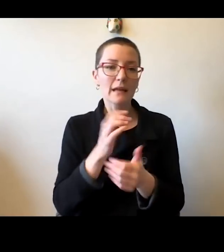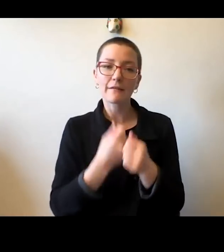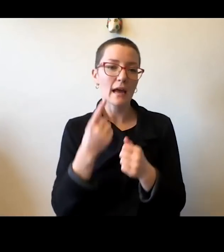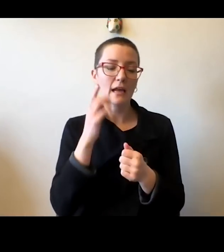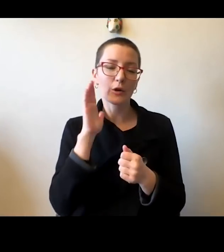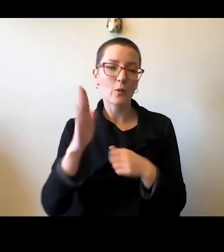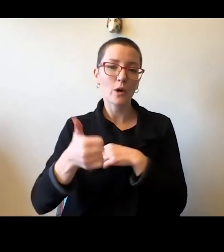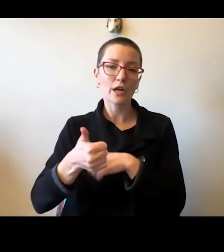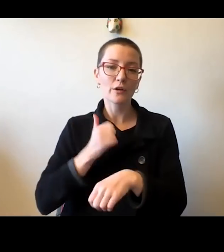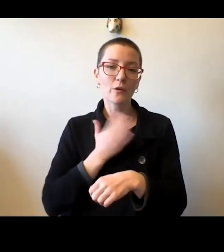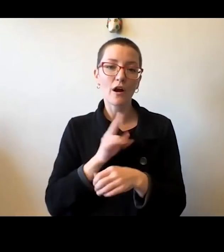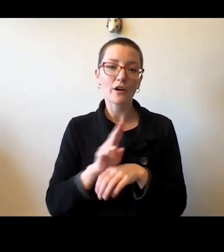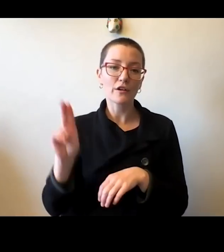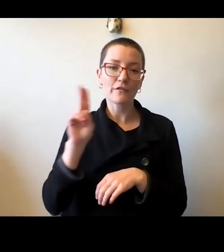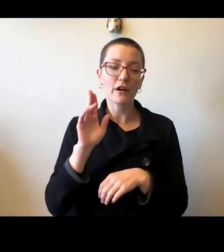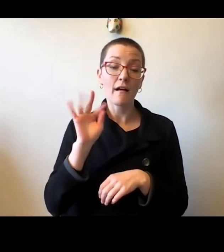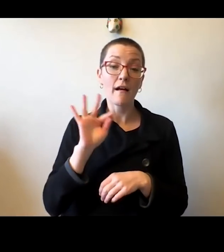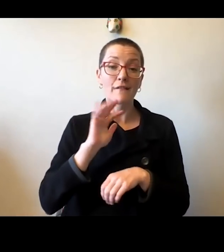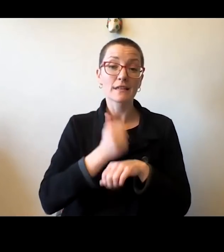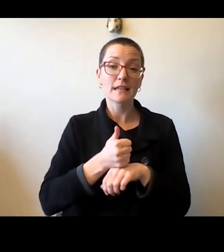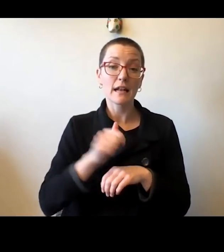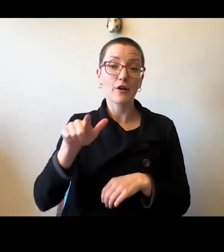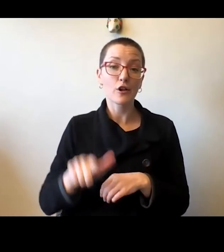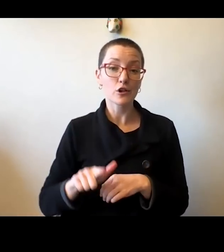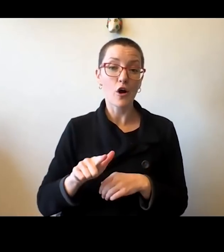university of setting low goals and expectations.